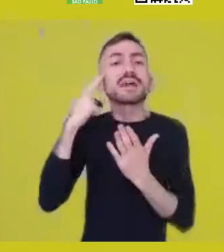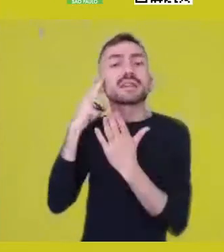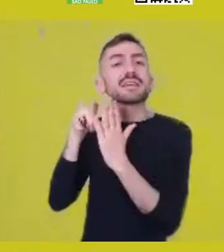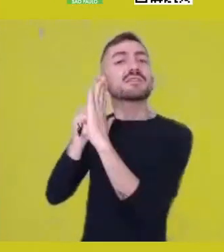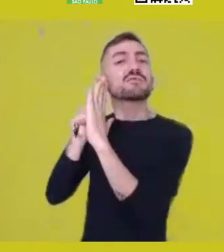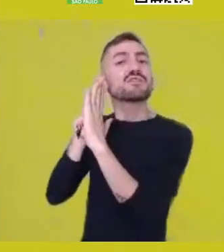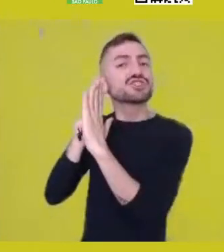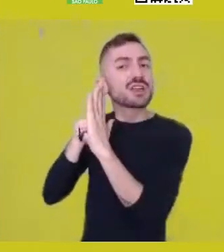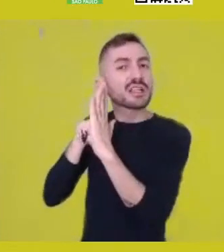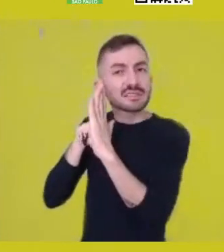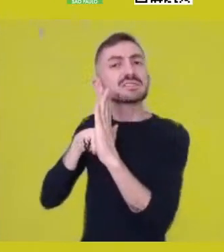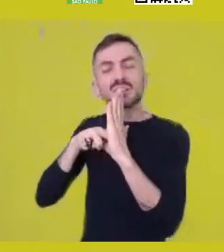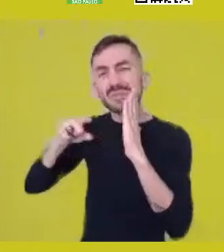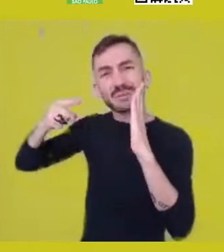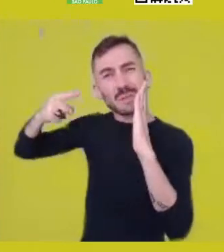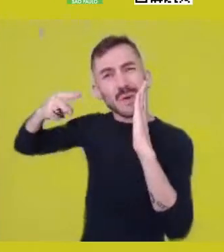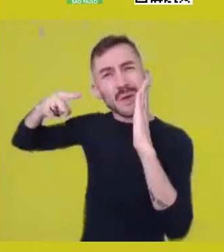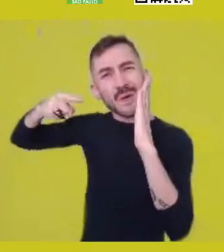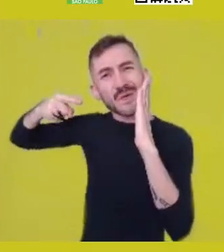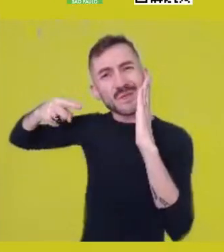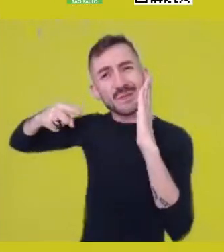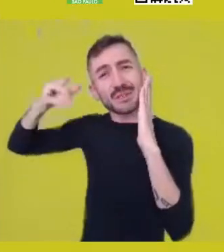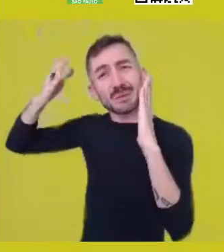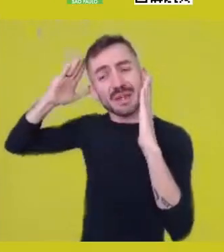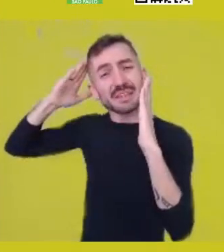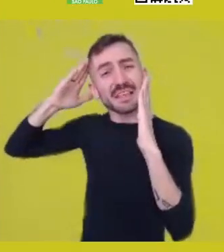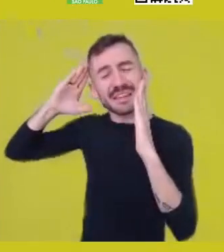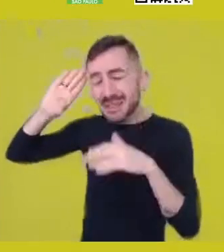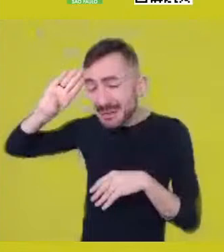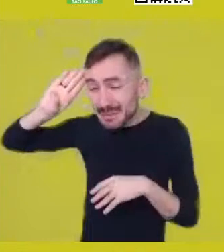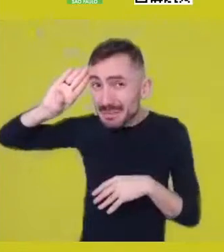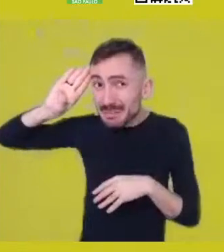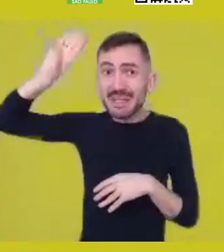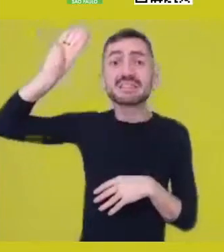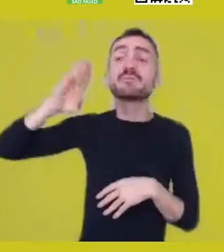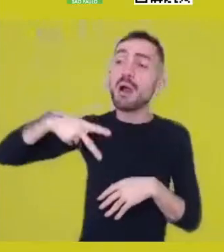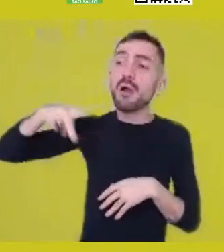the bases, the roots of ancient African soil,